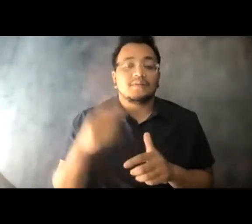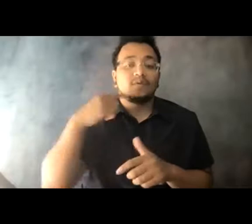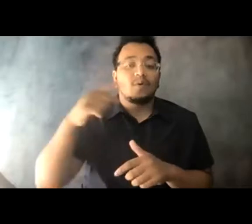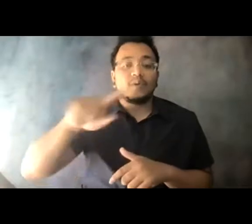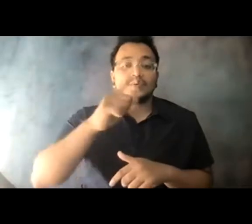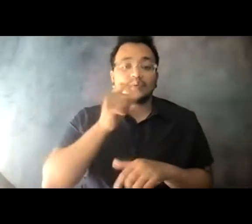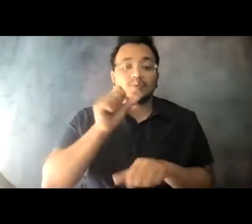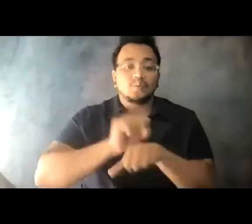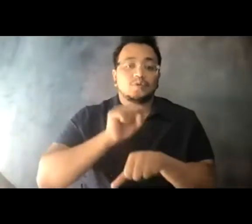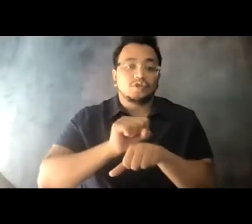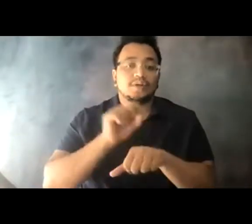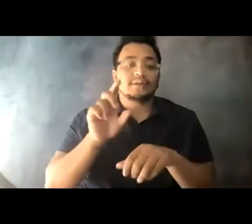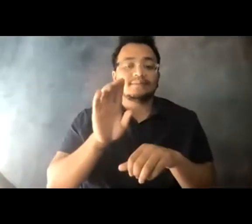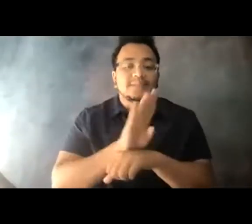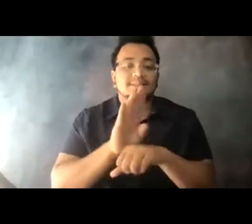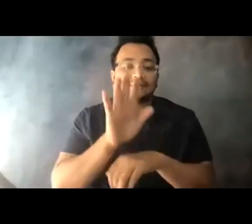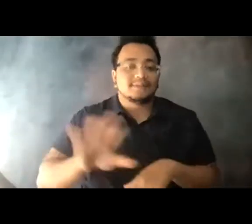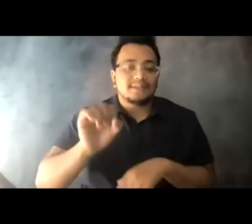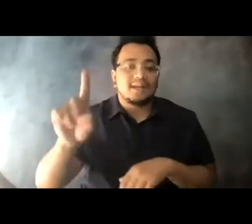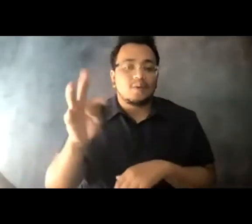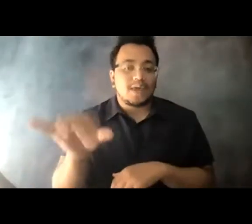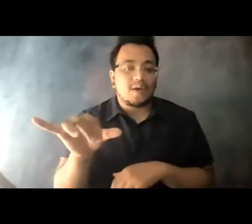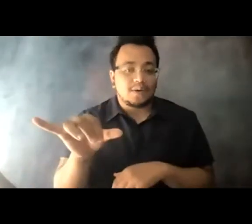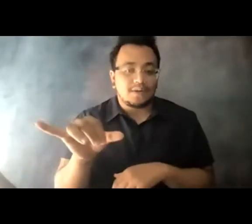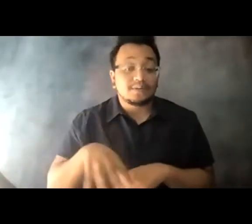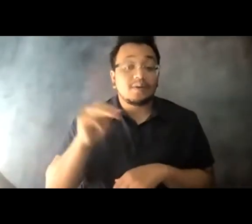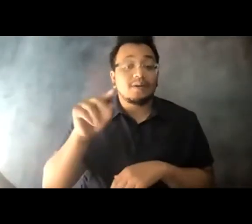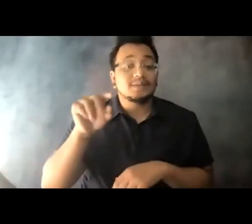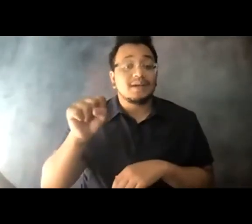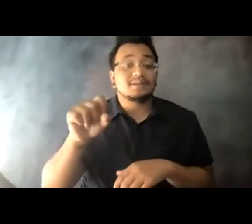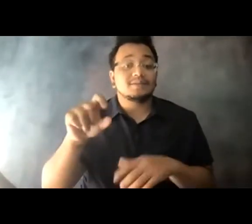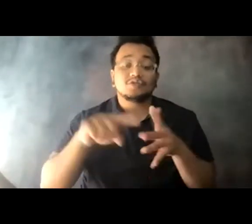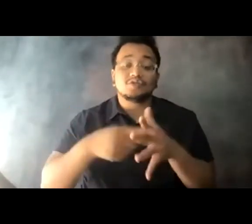14:09:54 So the MTS rolled out the initiative with great pictures of local businesses and